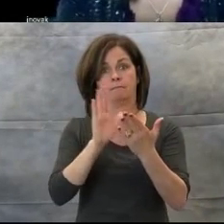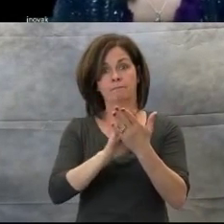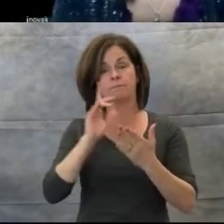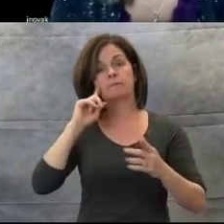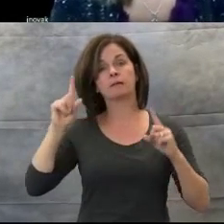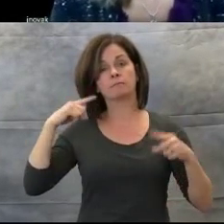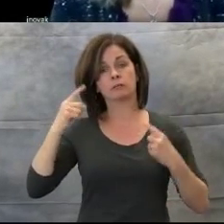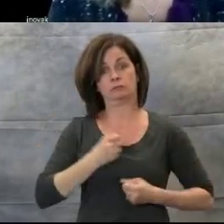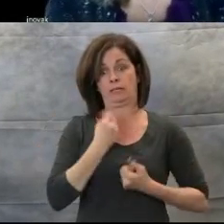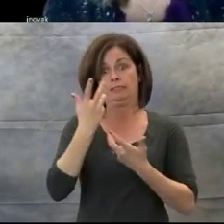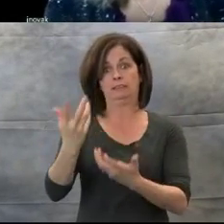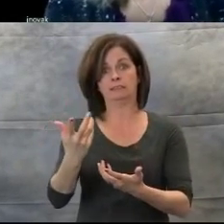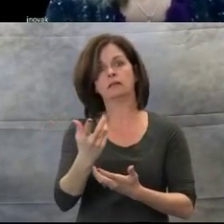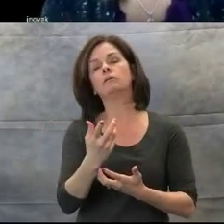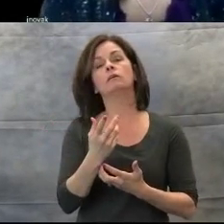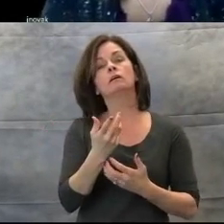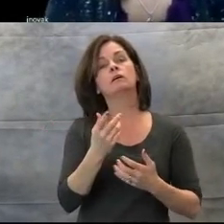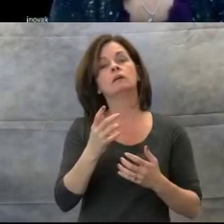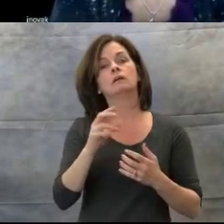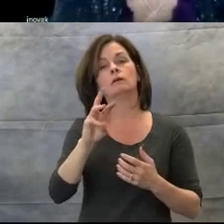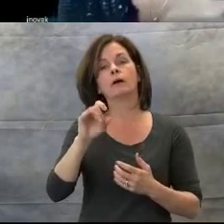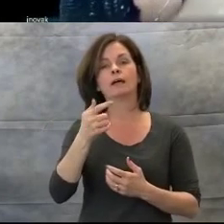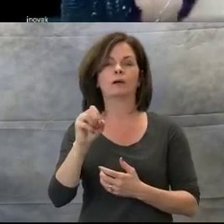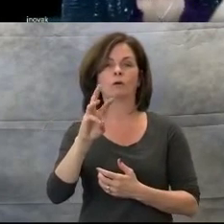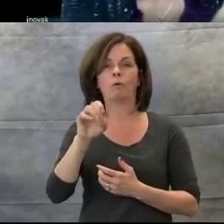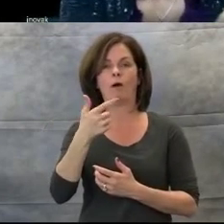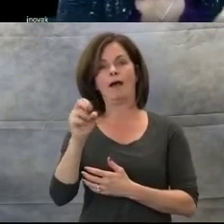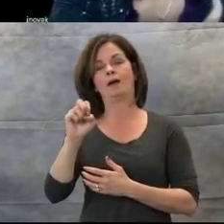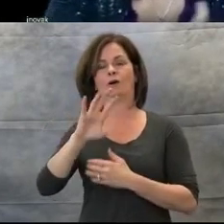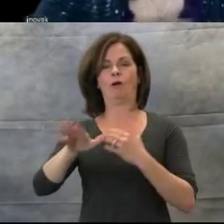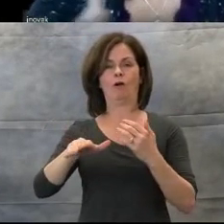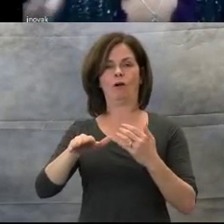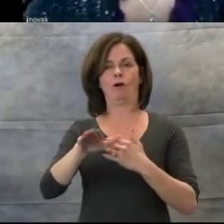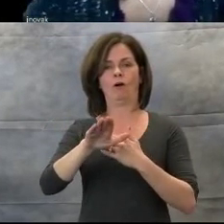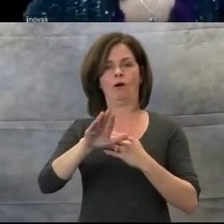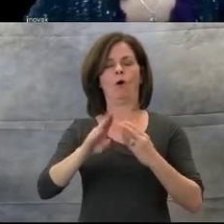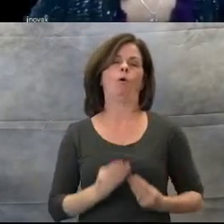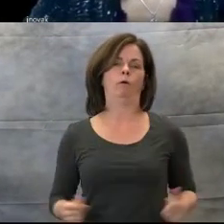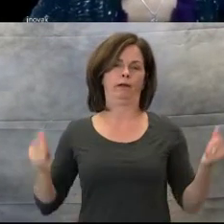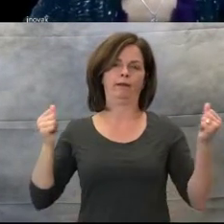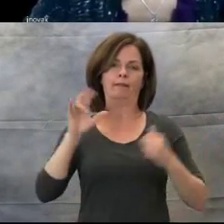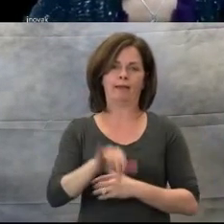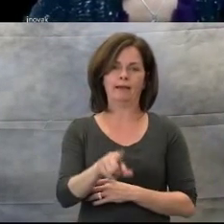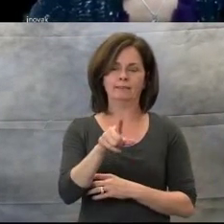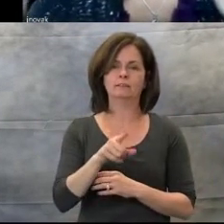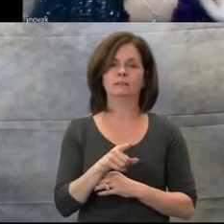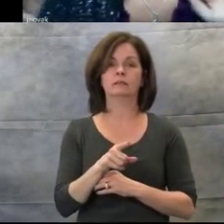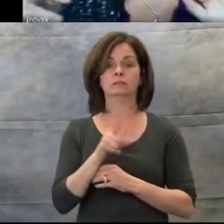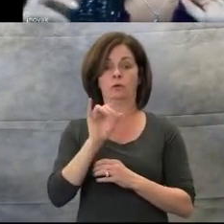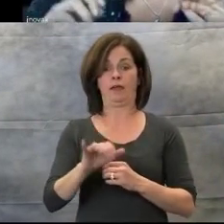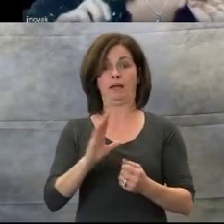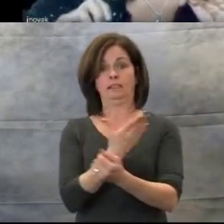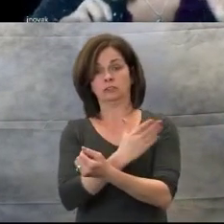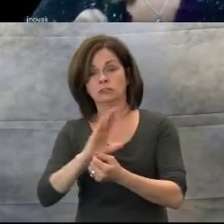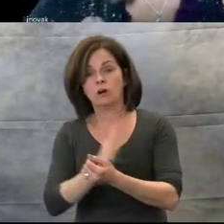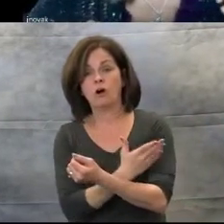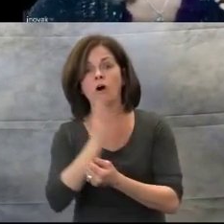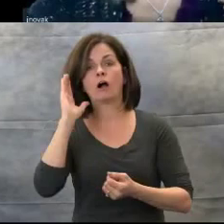And wiggle and waggle away." As I go through the song, I gradually slow the song down to the final stage.